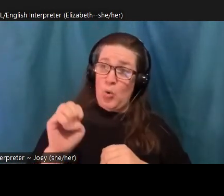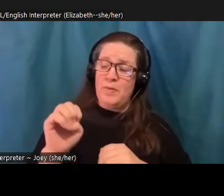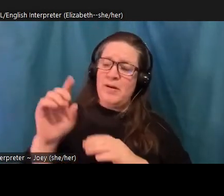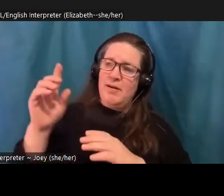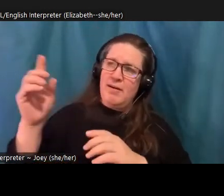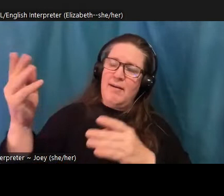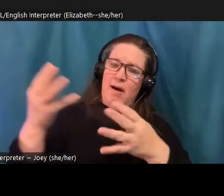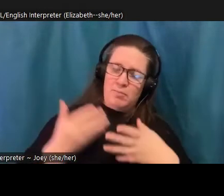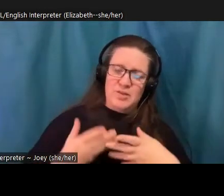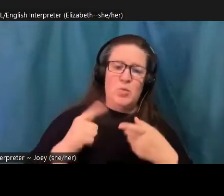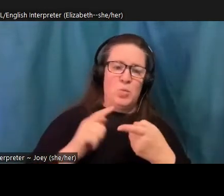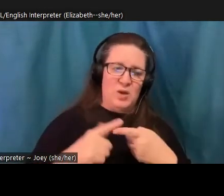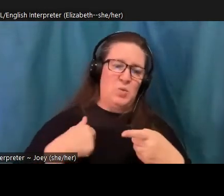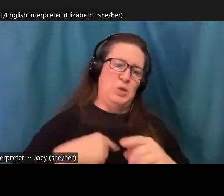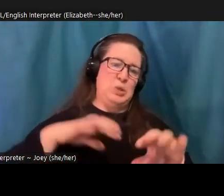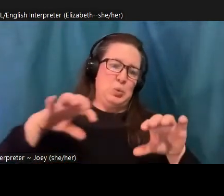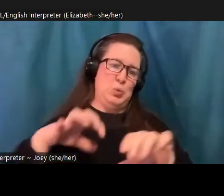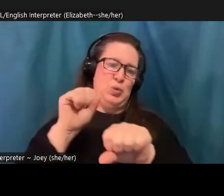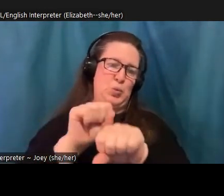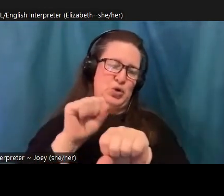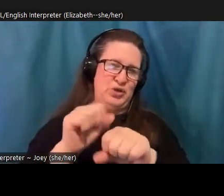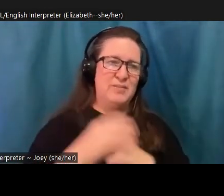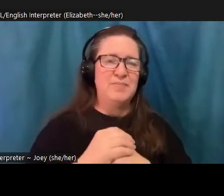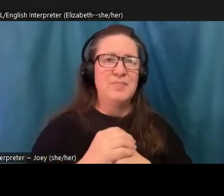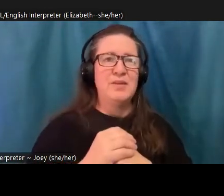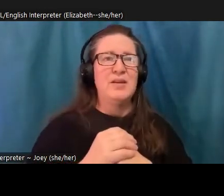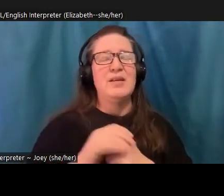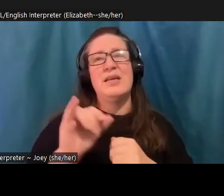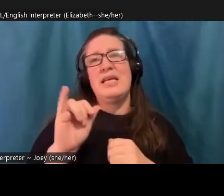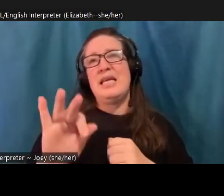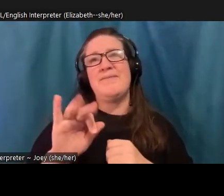that I'm, you know, going into a Climate March, or joining a